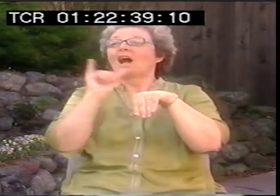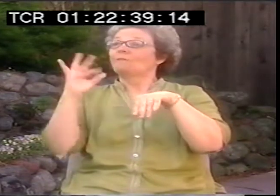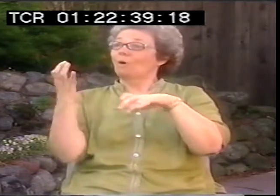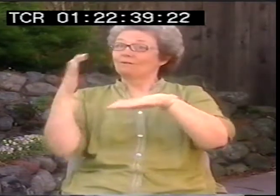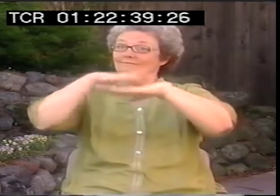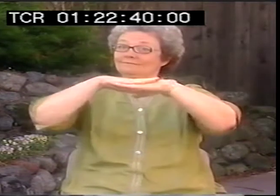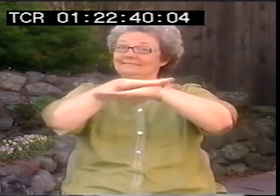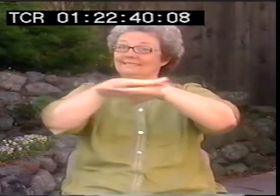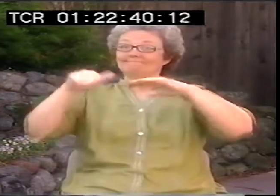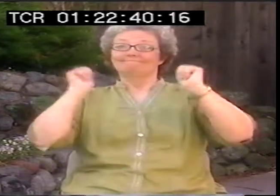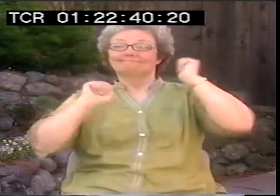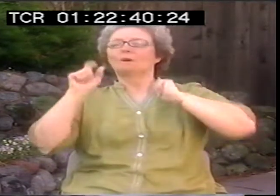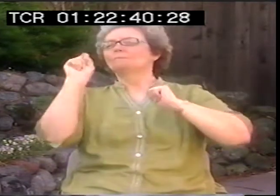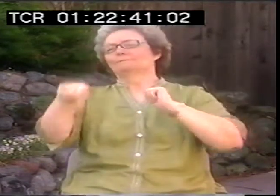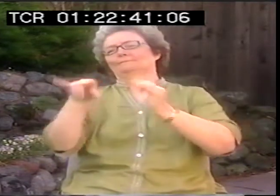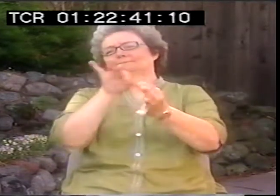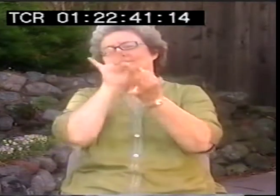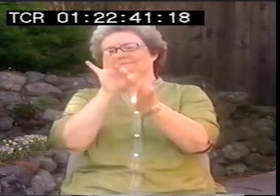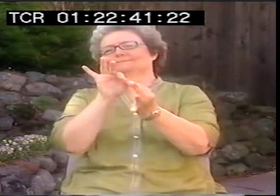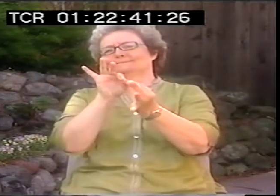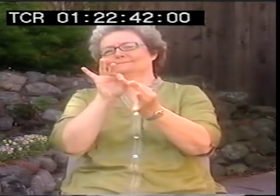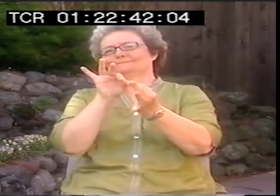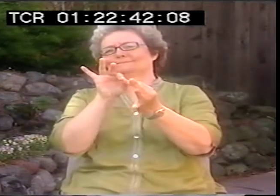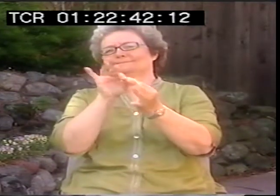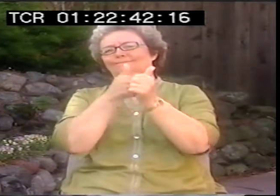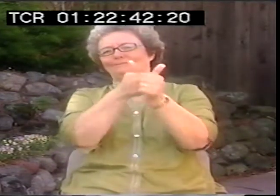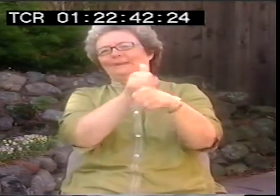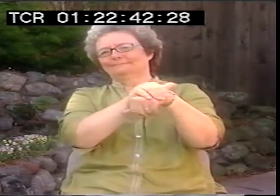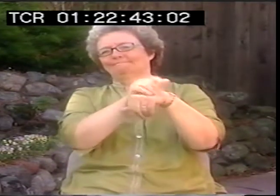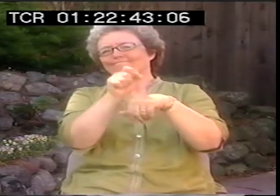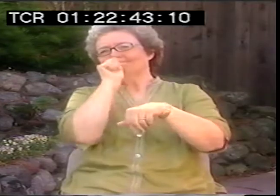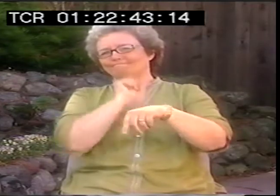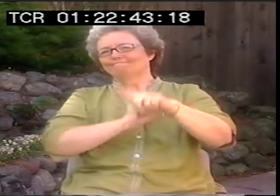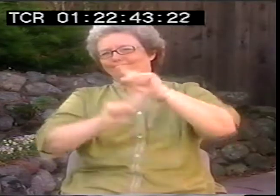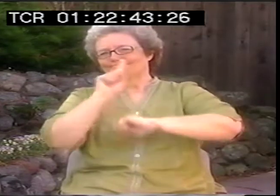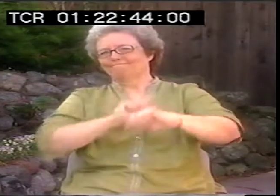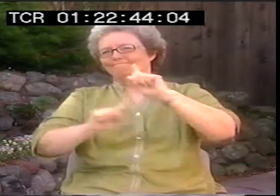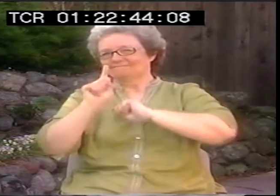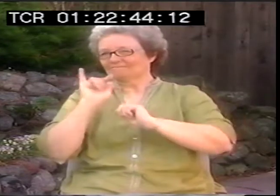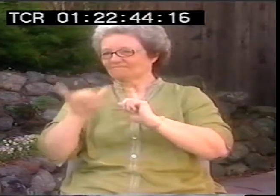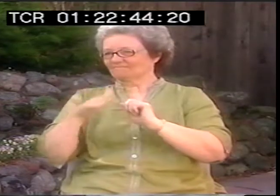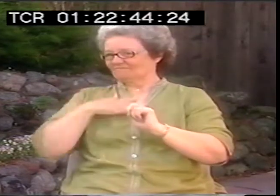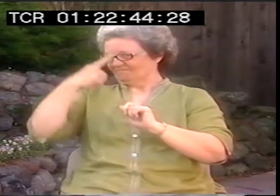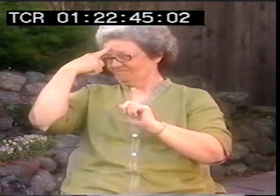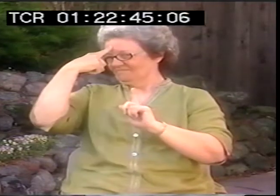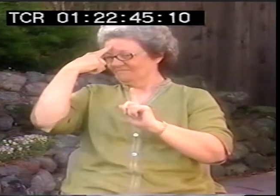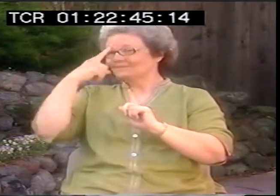but completely equivalent. Before that, I thought that there was no grammar in ASL.